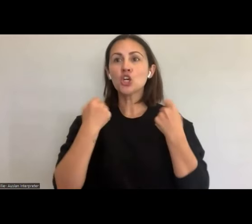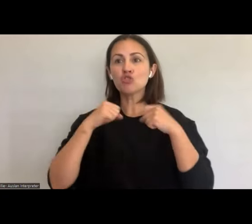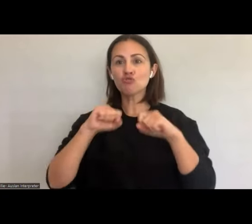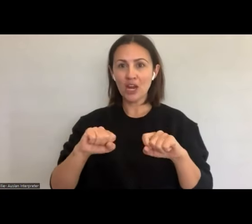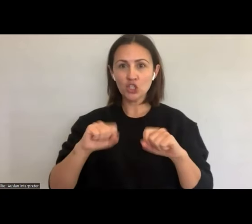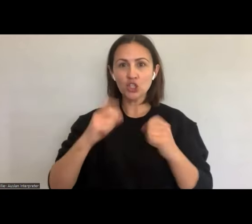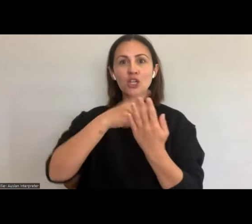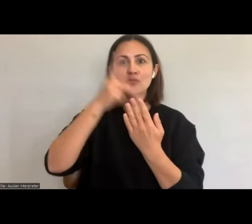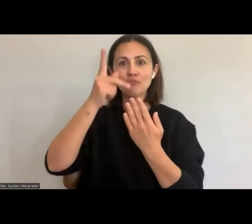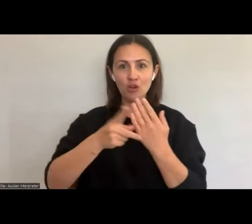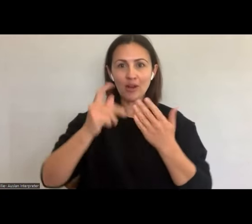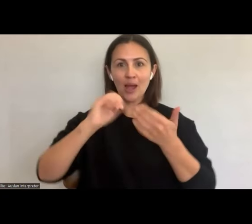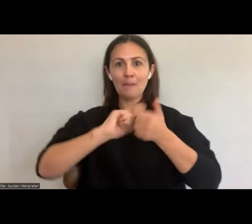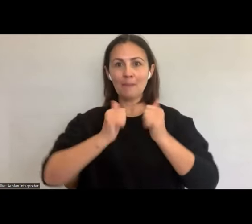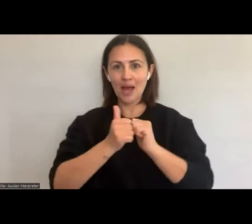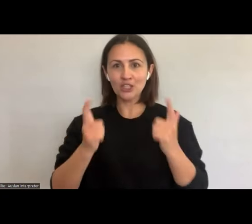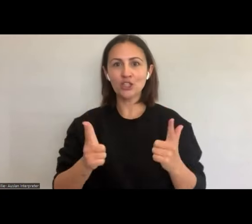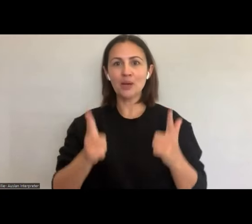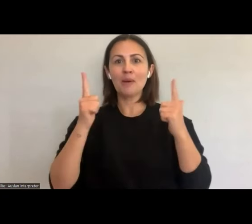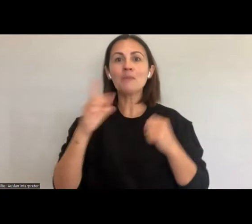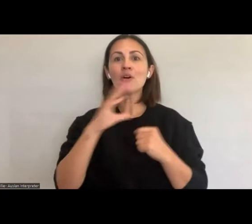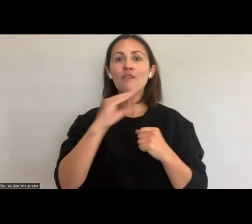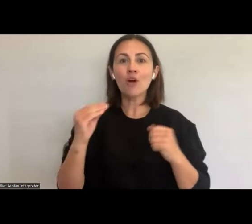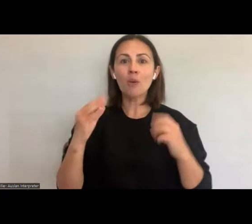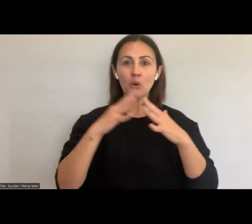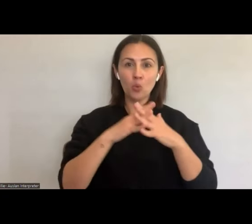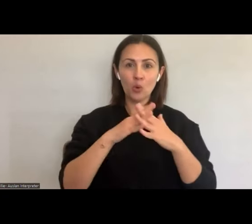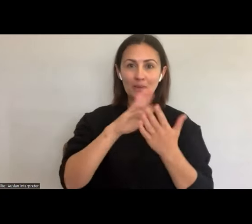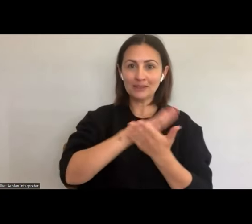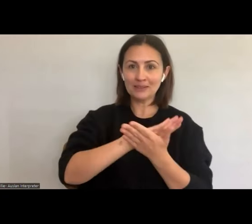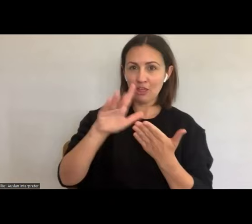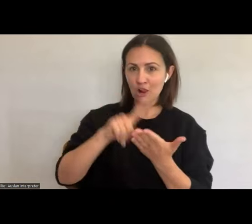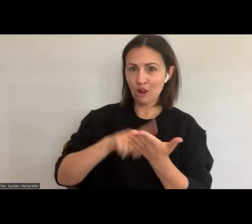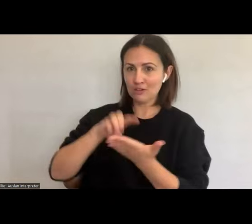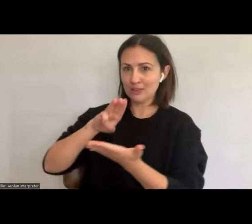bit of a mouthful, from Women's Health, Law and Mally and yeah we're really excited to